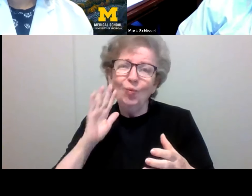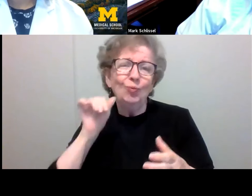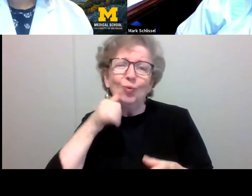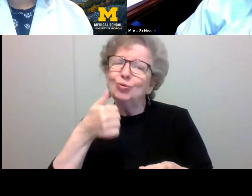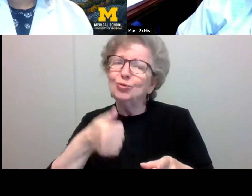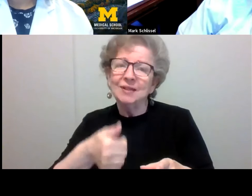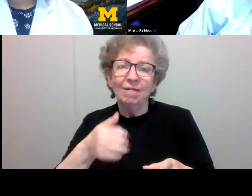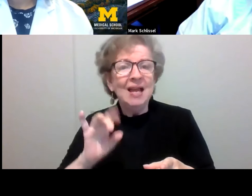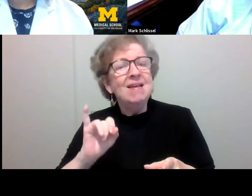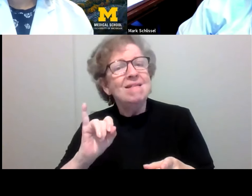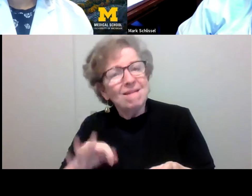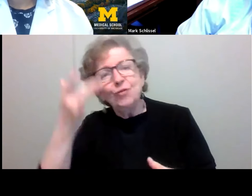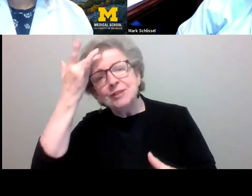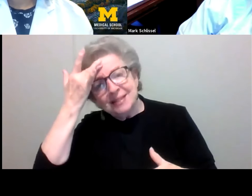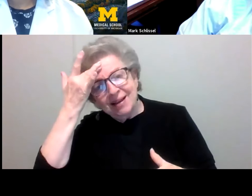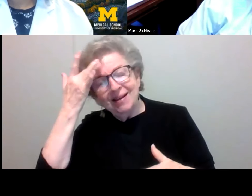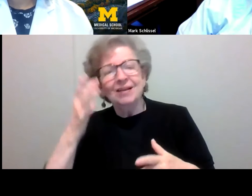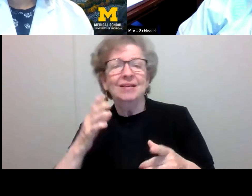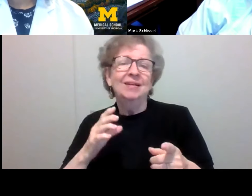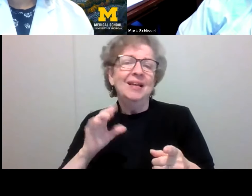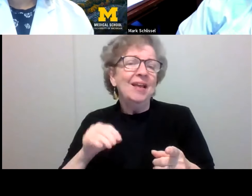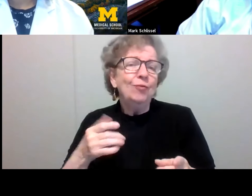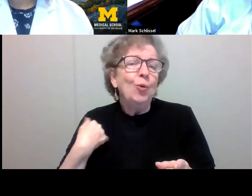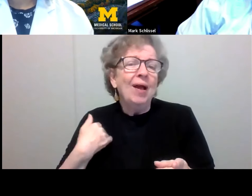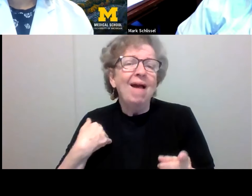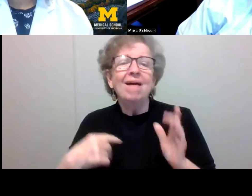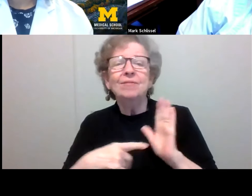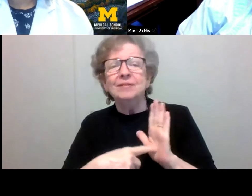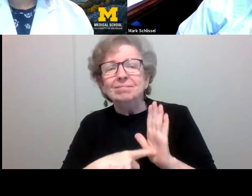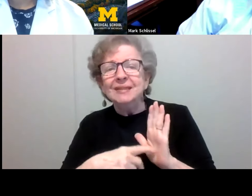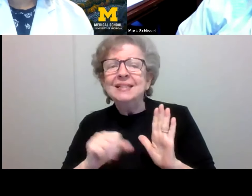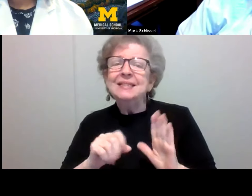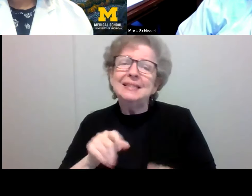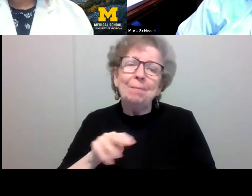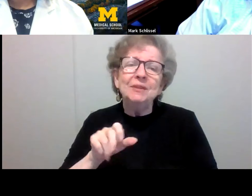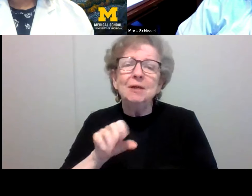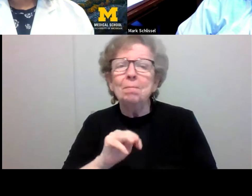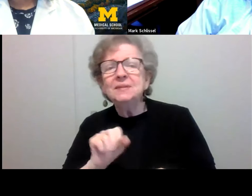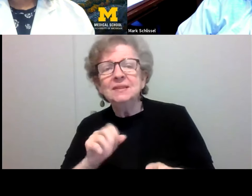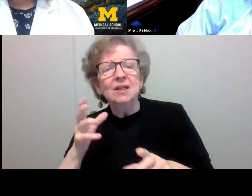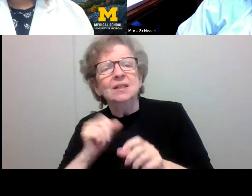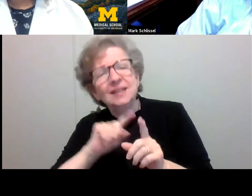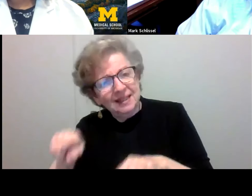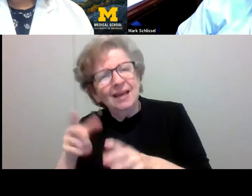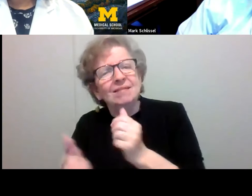and if you have symptoms get yourself tested as a student or through occupational health if you're an employee. It's really important.